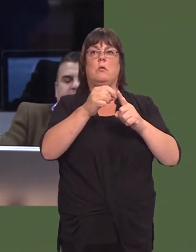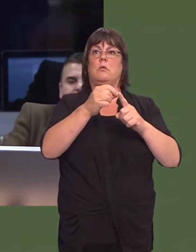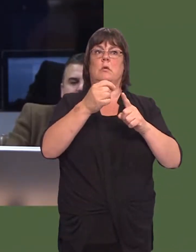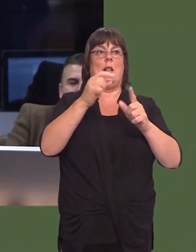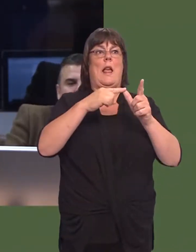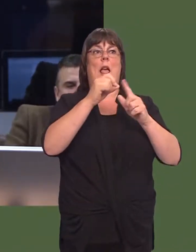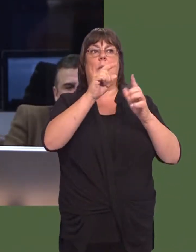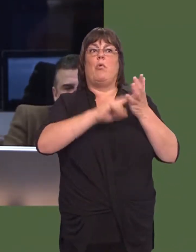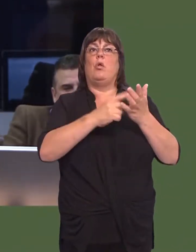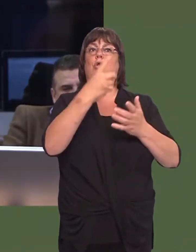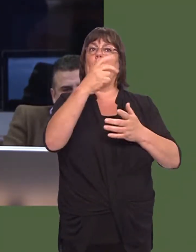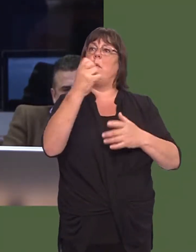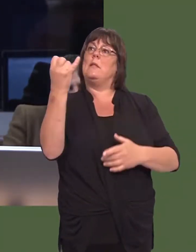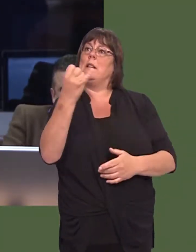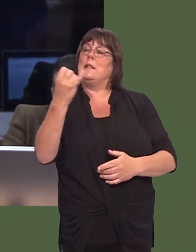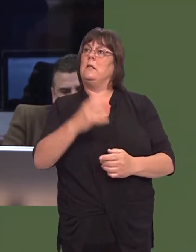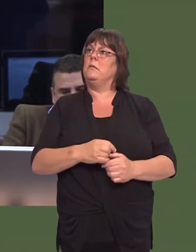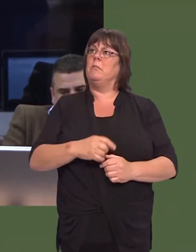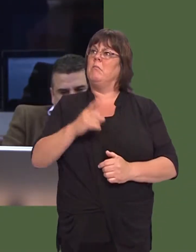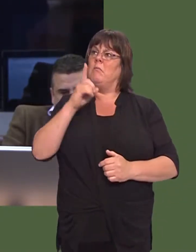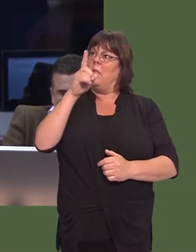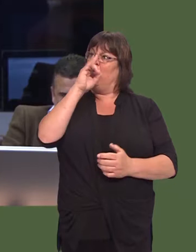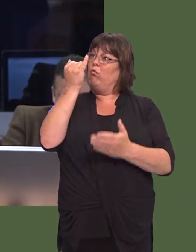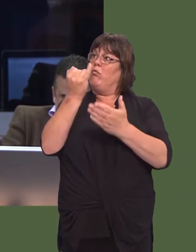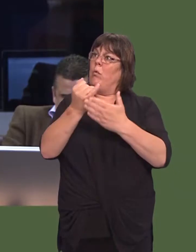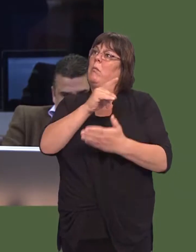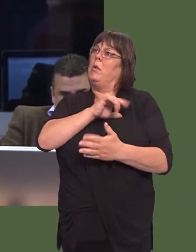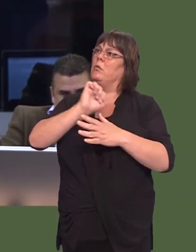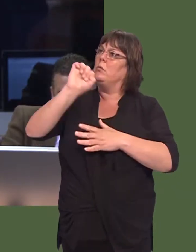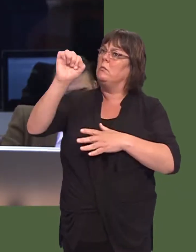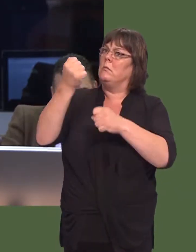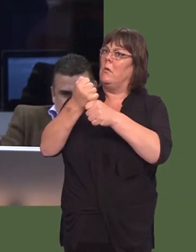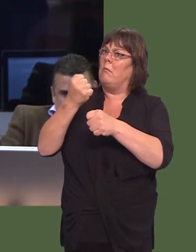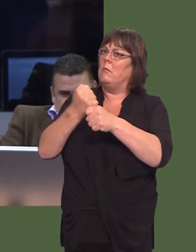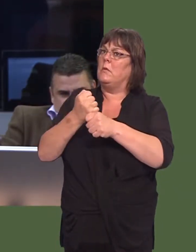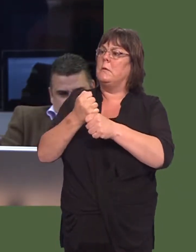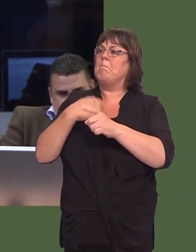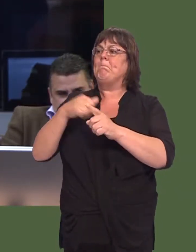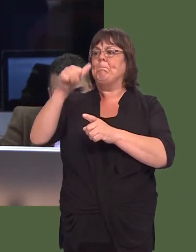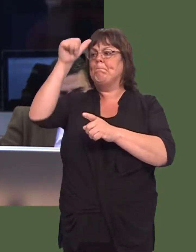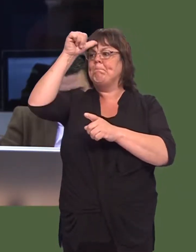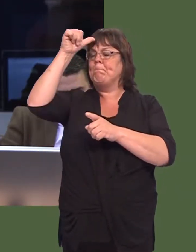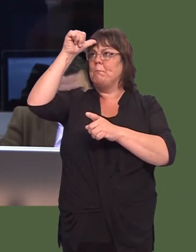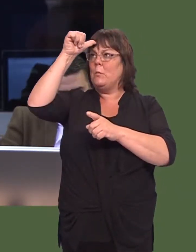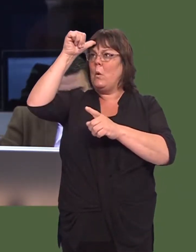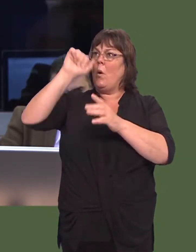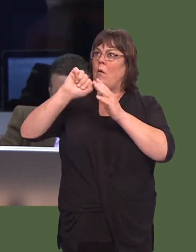Now, that isnít accurate, First Minister; it was your Government, with the direct knowledge